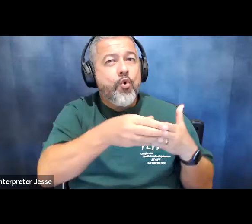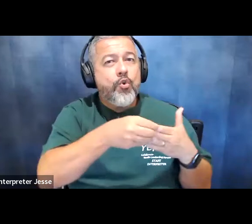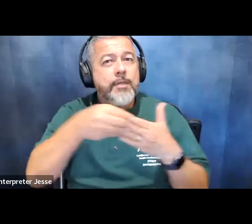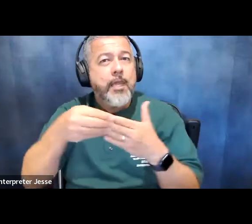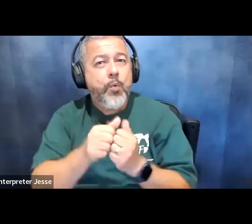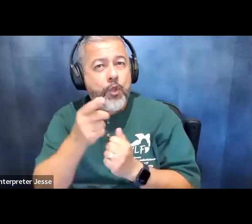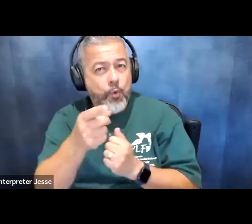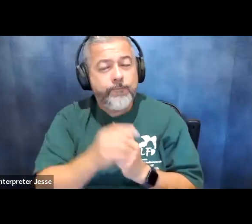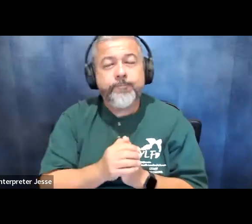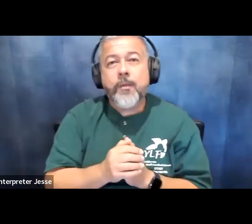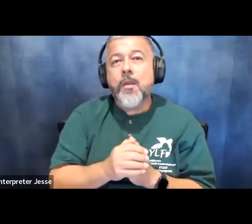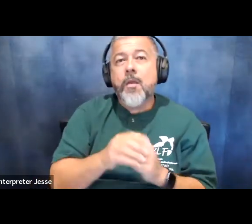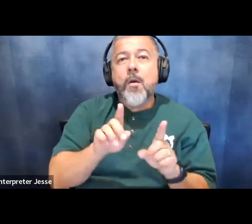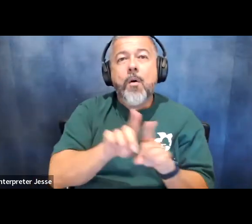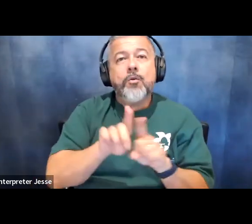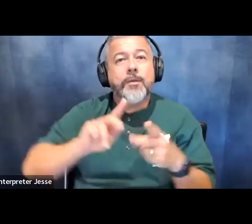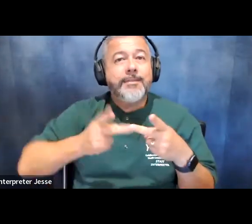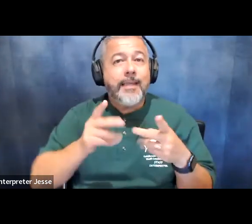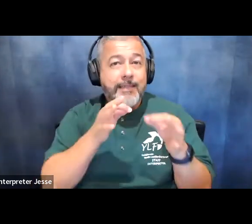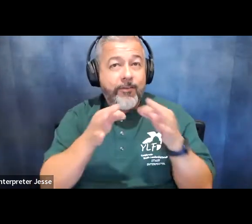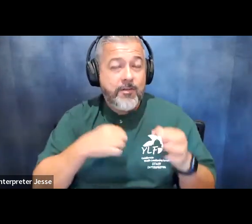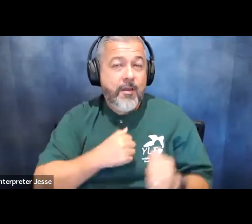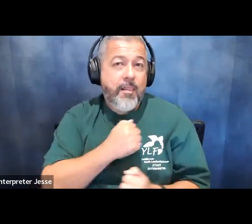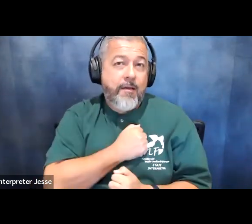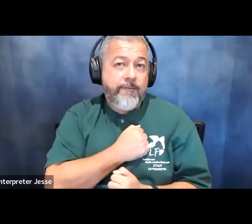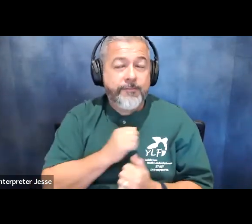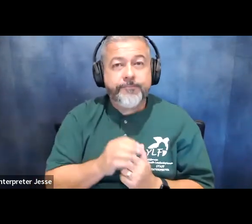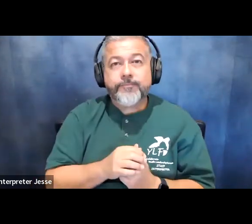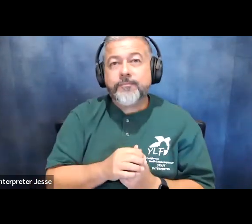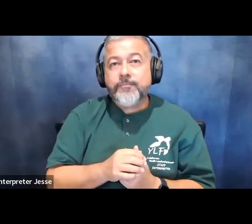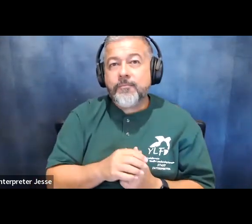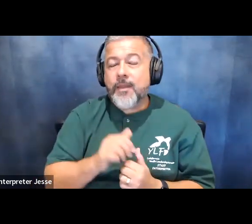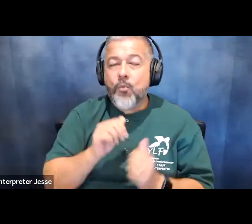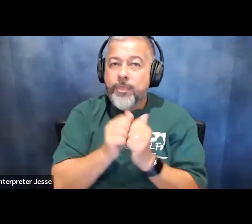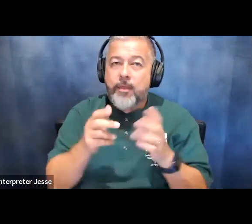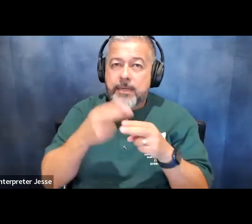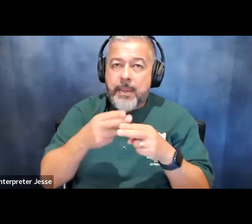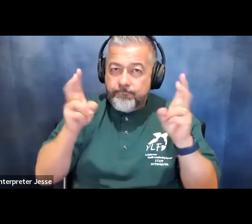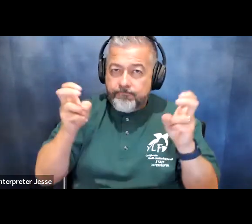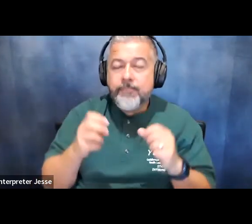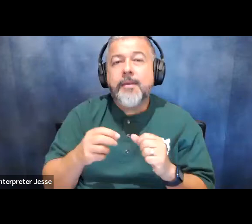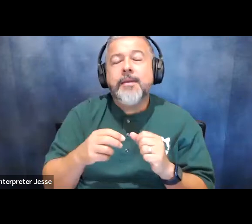and the second definition that i love um and this one's uncited says courageous leadership